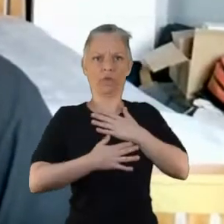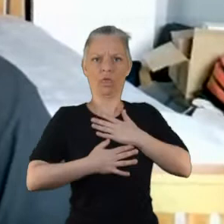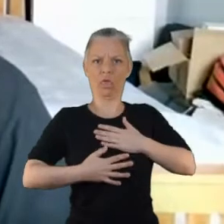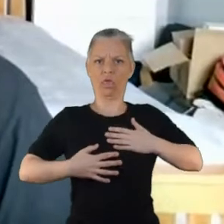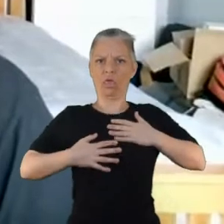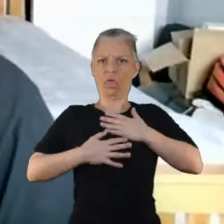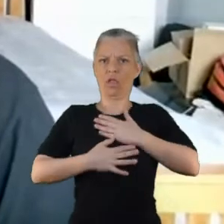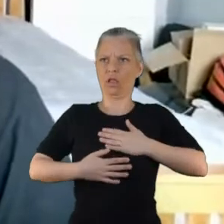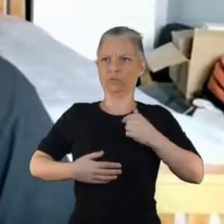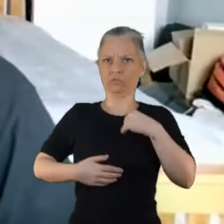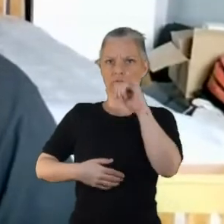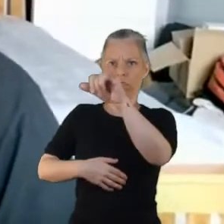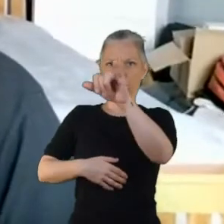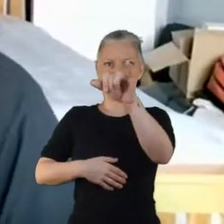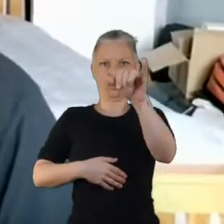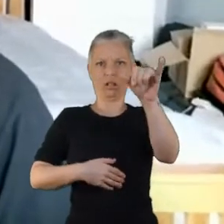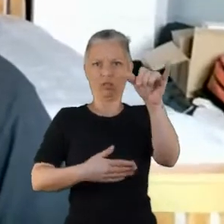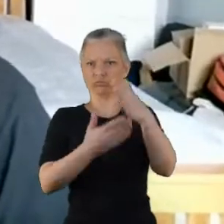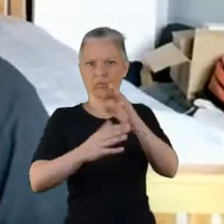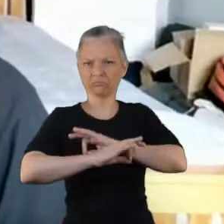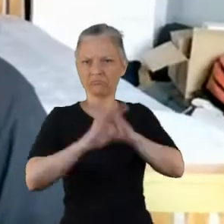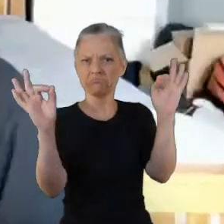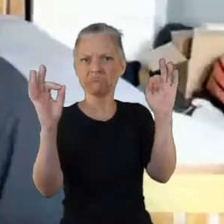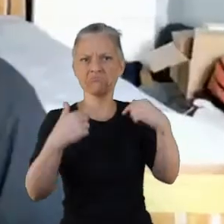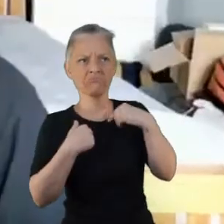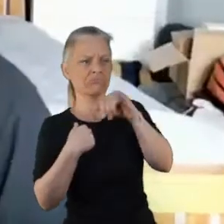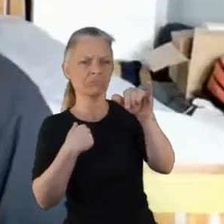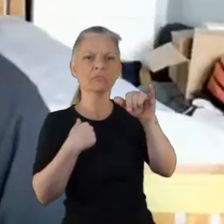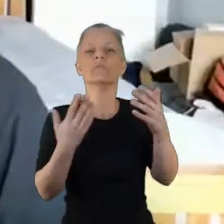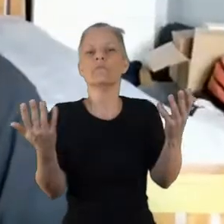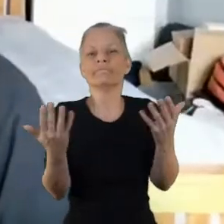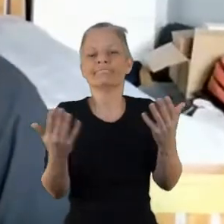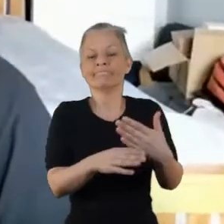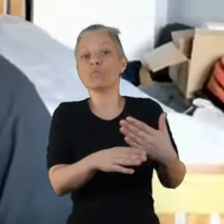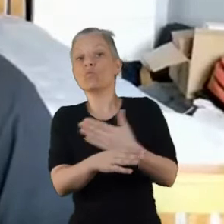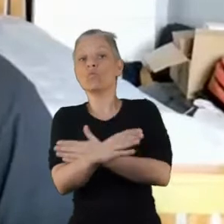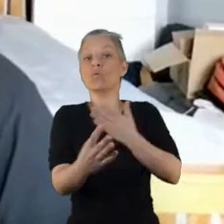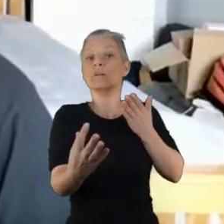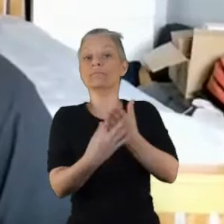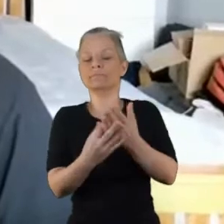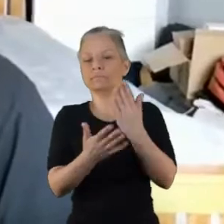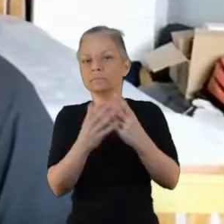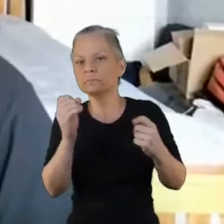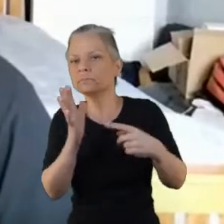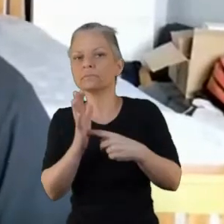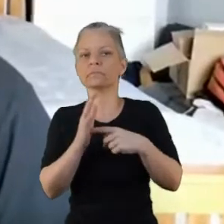Obviously the earlier invention thing is important but if you're not straight with your doctors